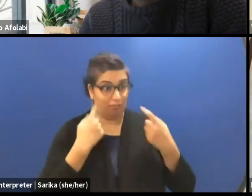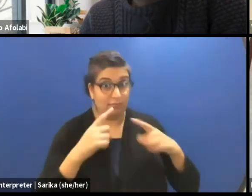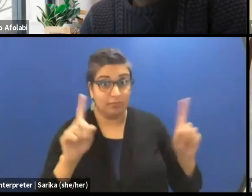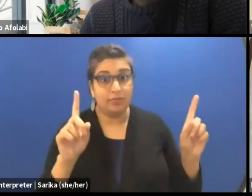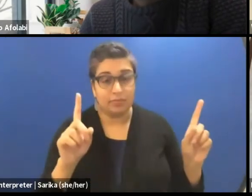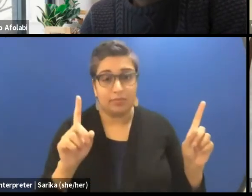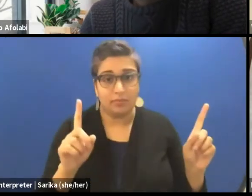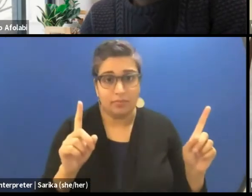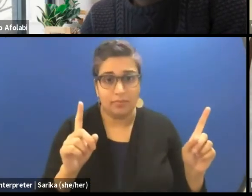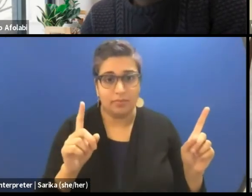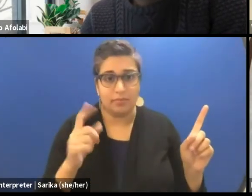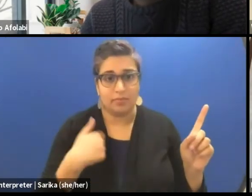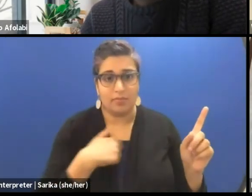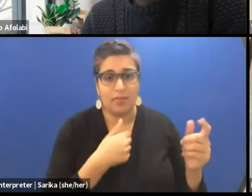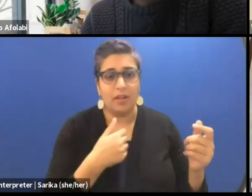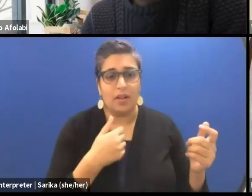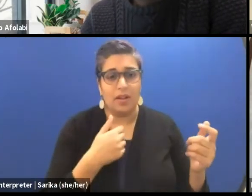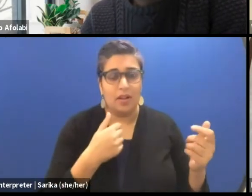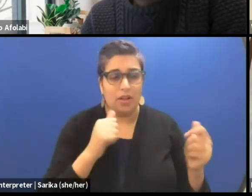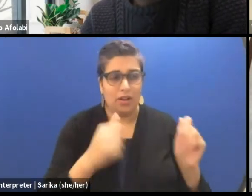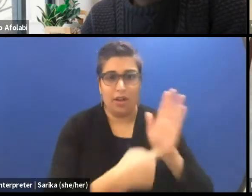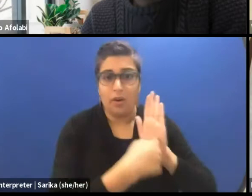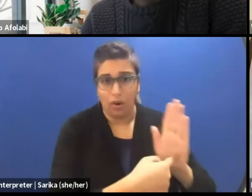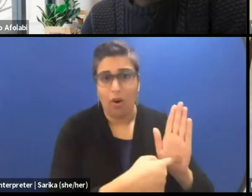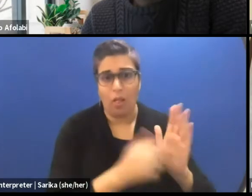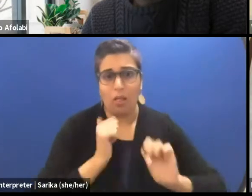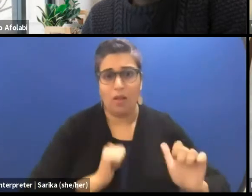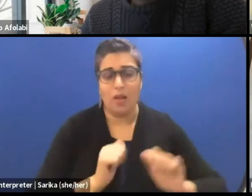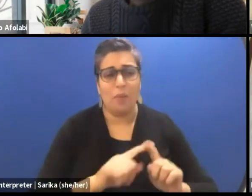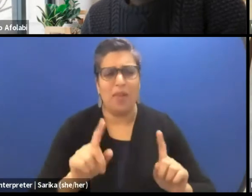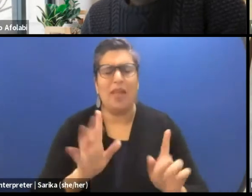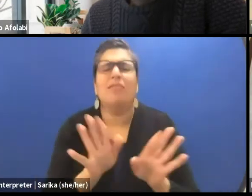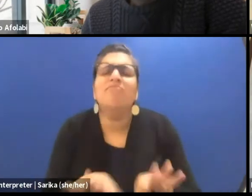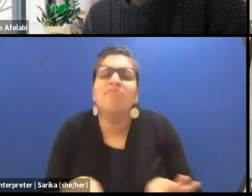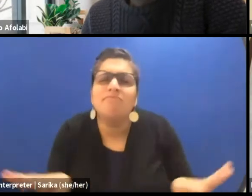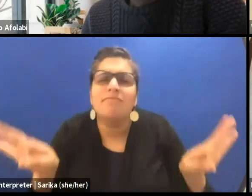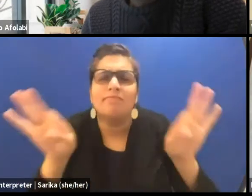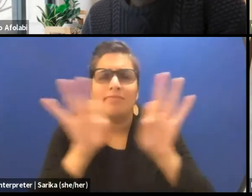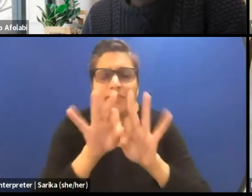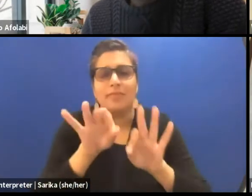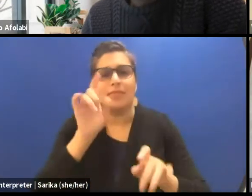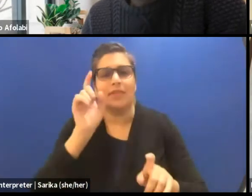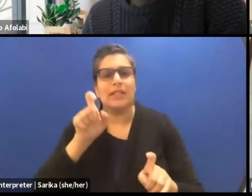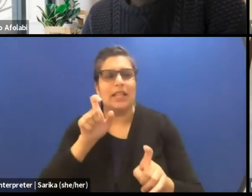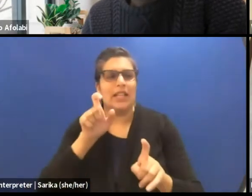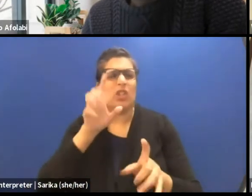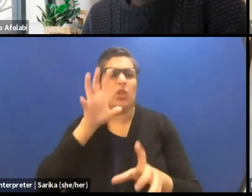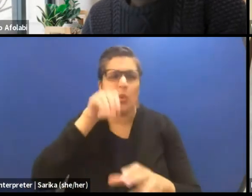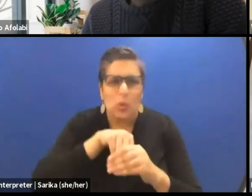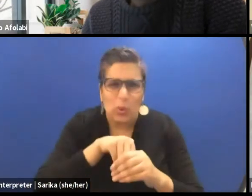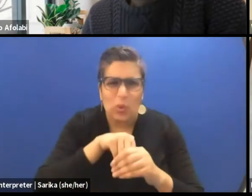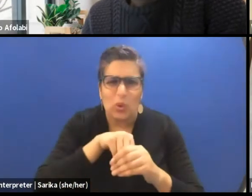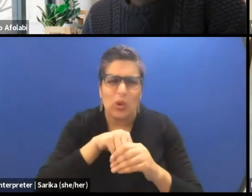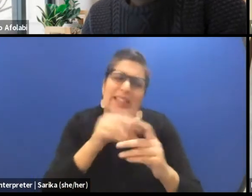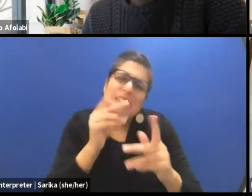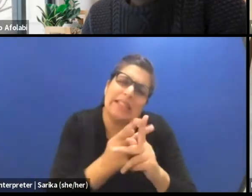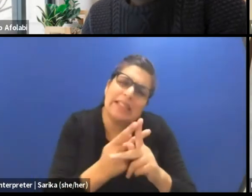we are trying to portray in this performance, but they are so important that we need to keep them and to preserve them wherever we go.